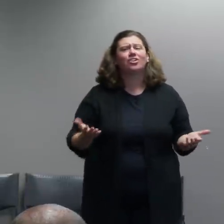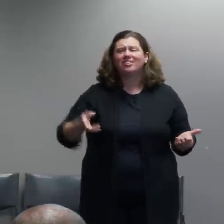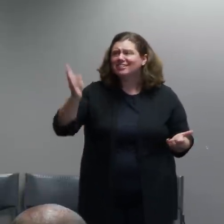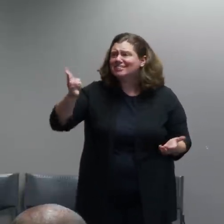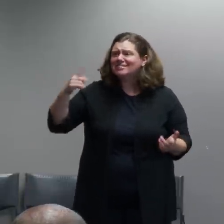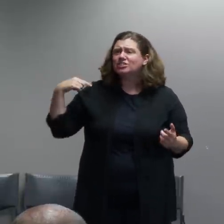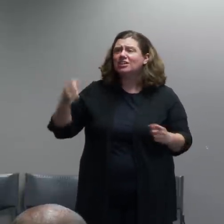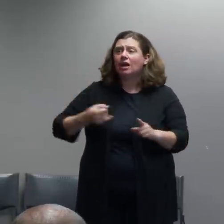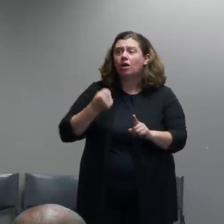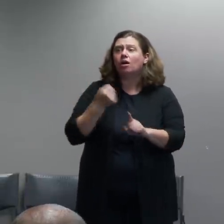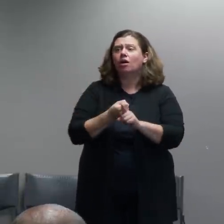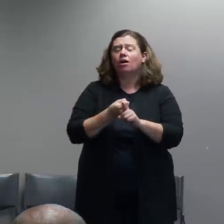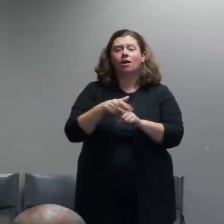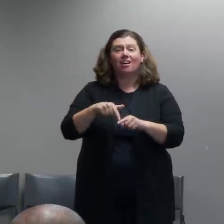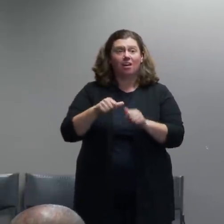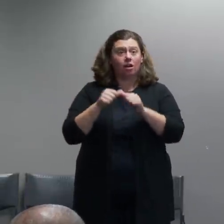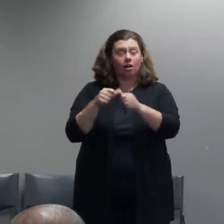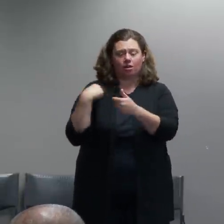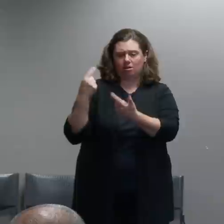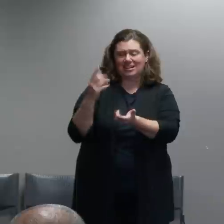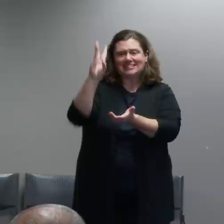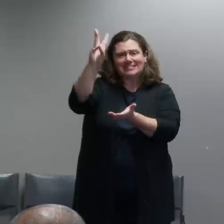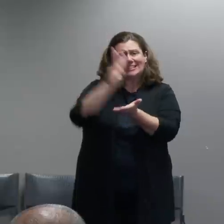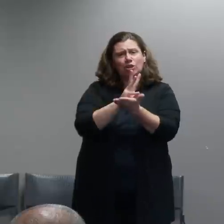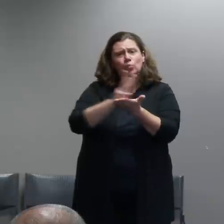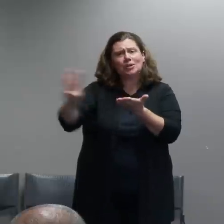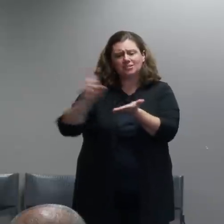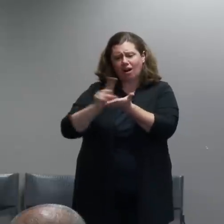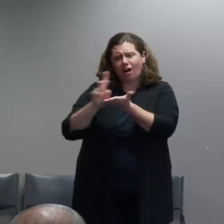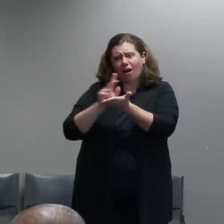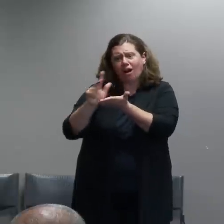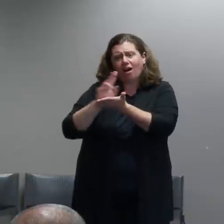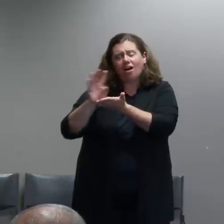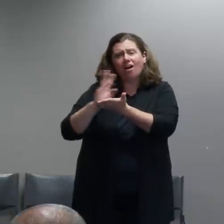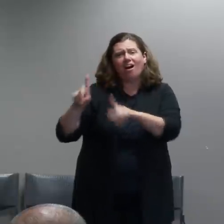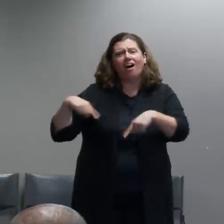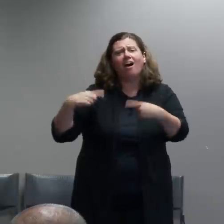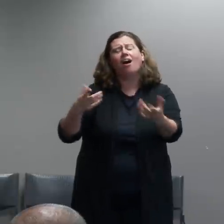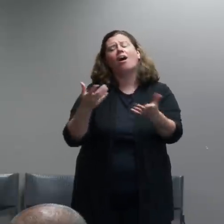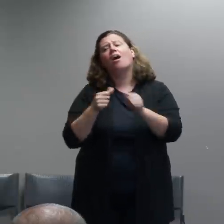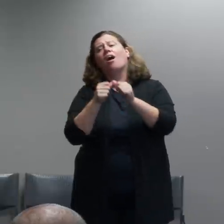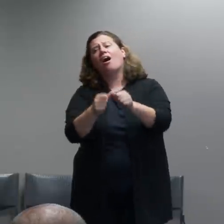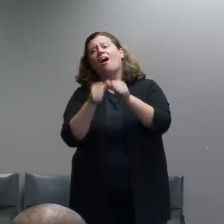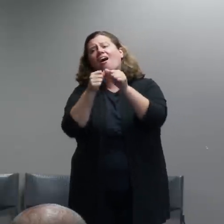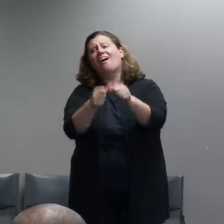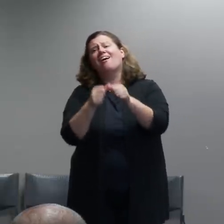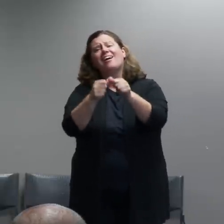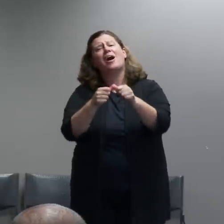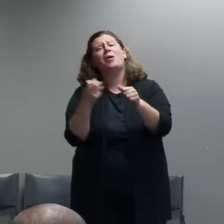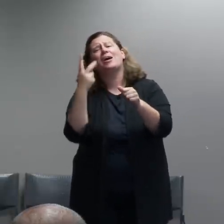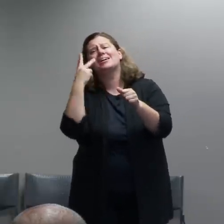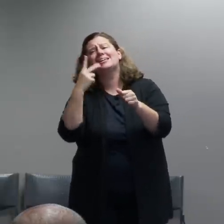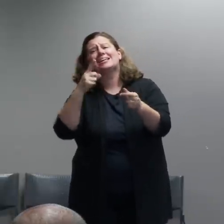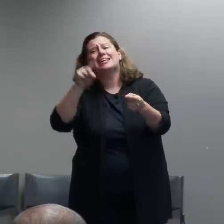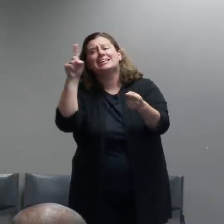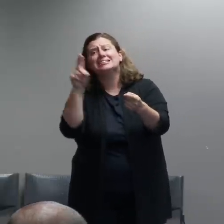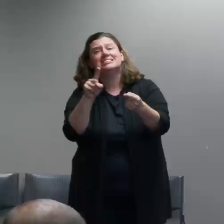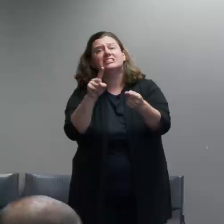events and we're always hopeful that we're winding down but we're six weeks into this. We've never seen